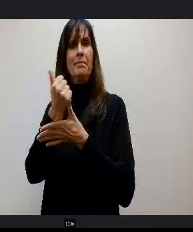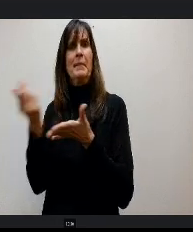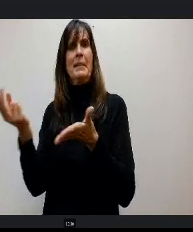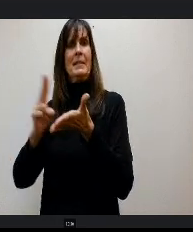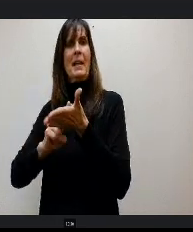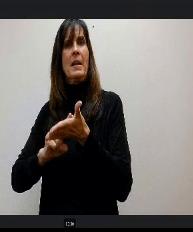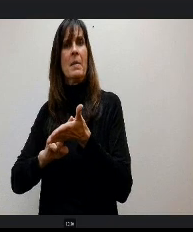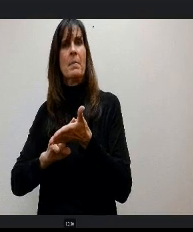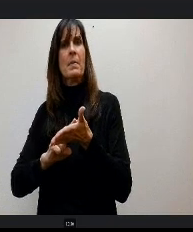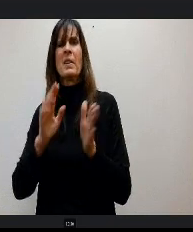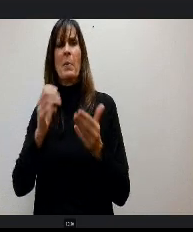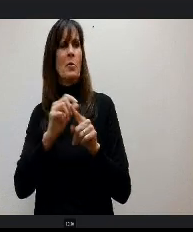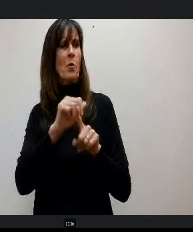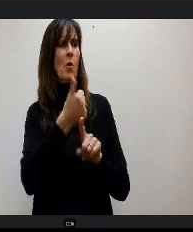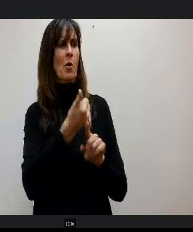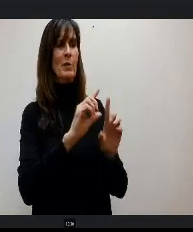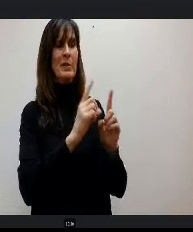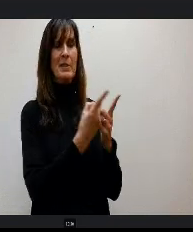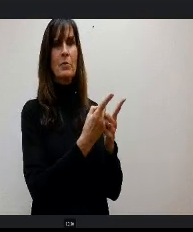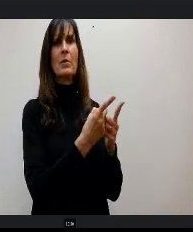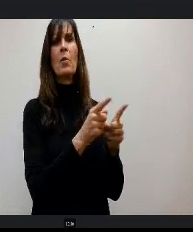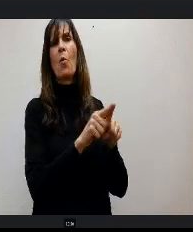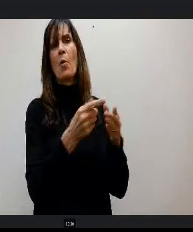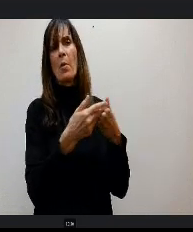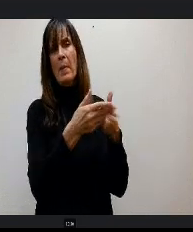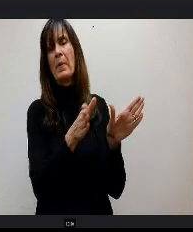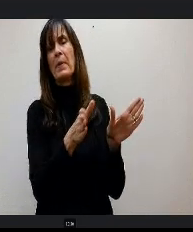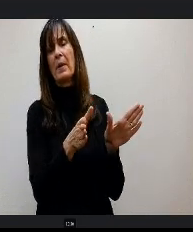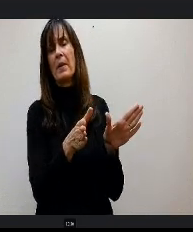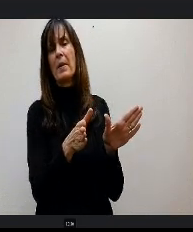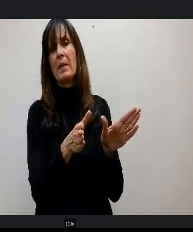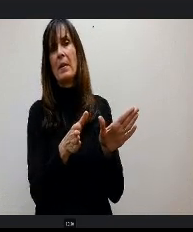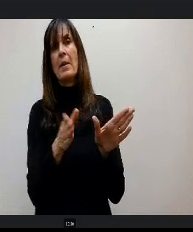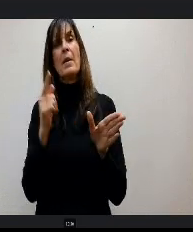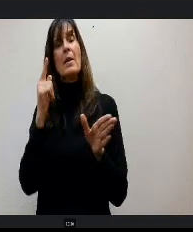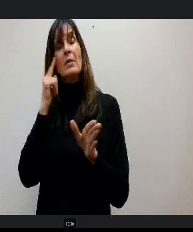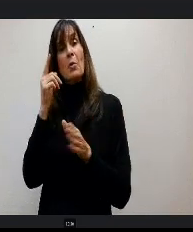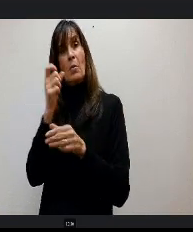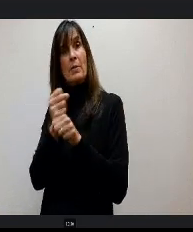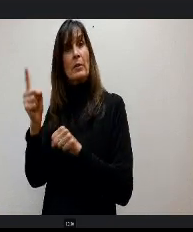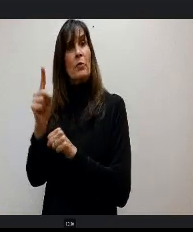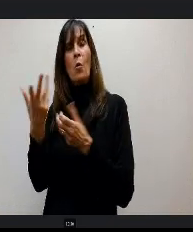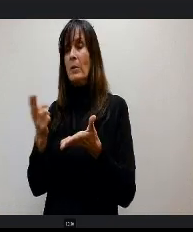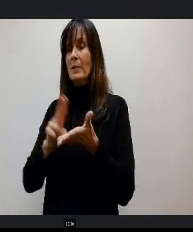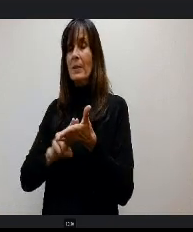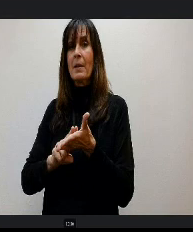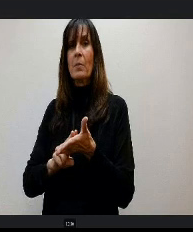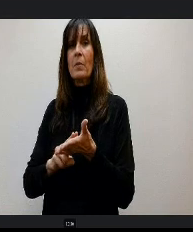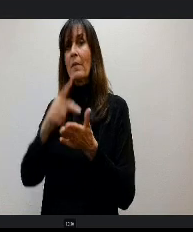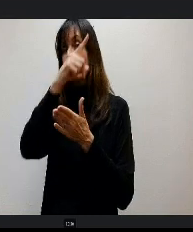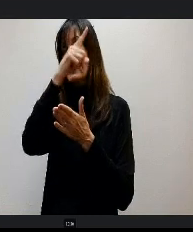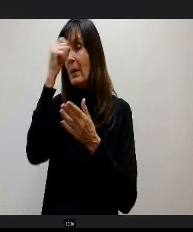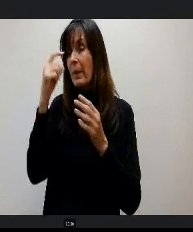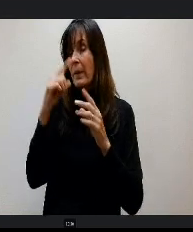or the general public there. So we're booking programs for next year. We've got summer camps up and up